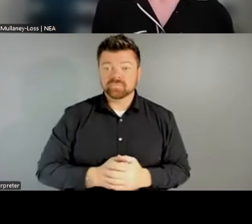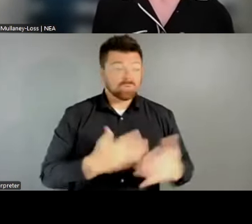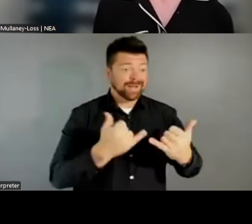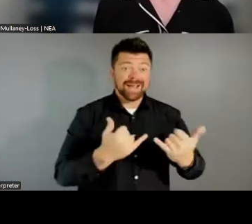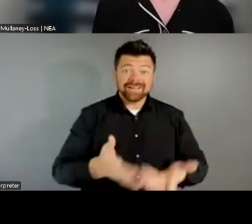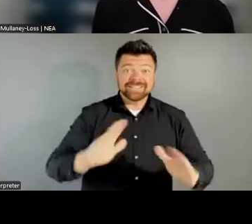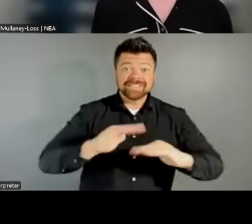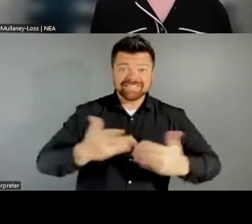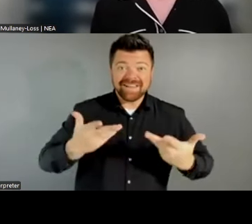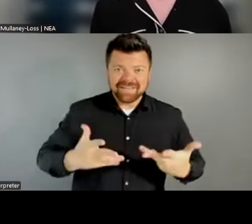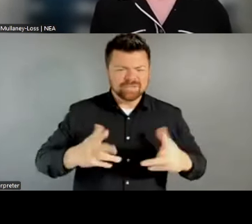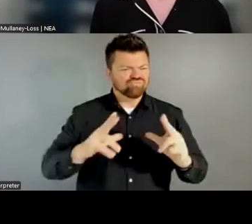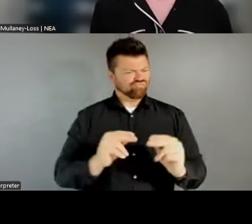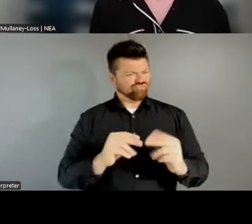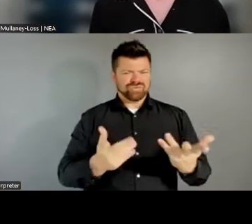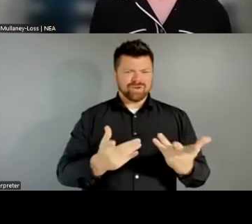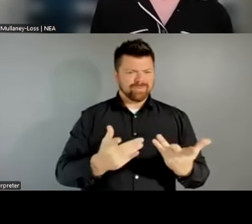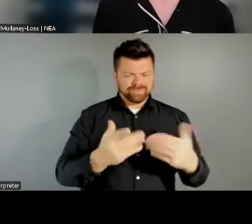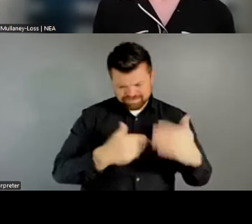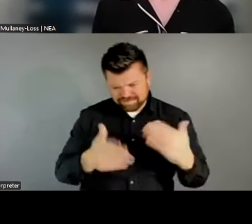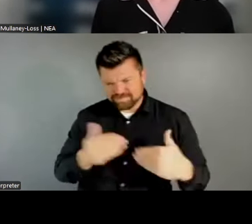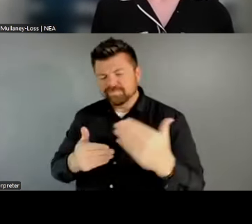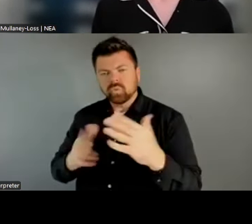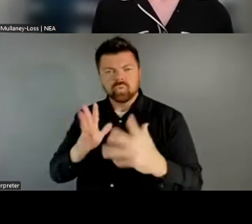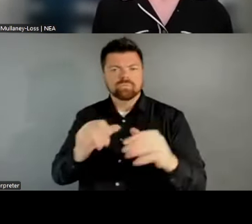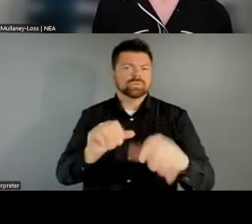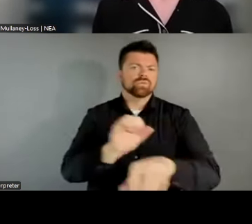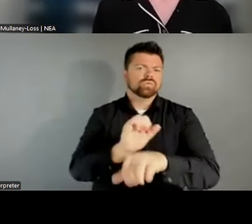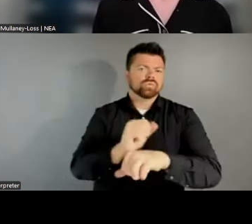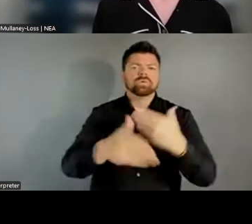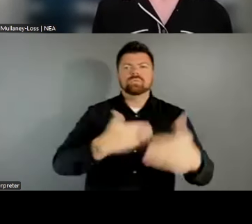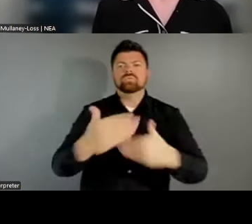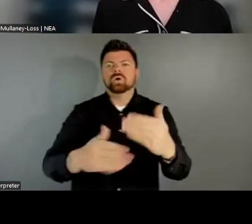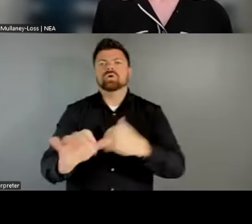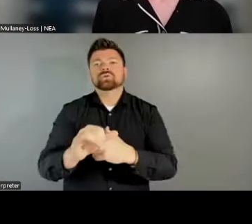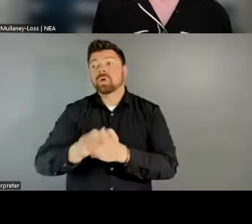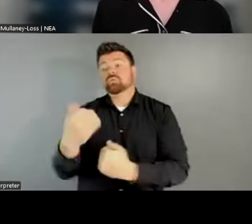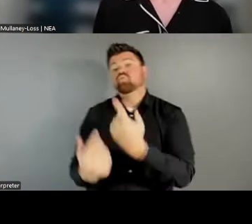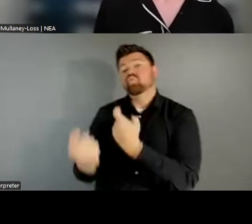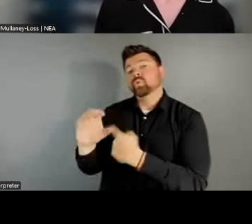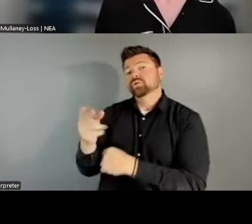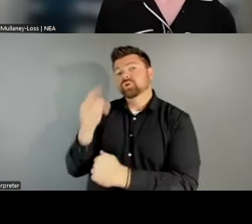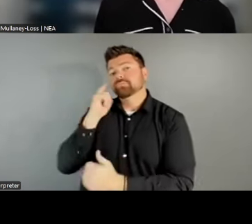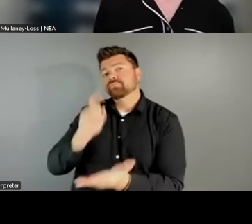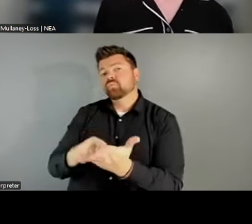process. We also, to I think some other questions in the chat, are really hoping to cross-check our